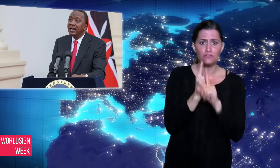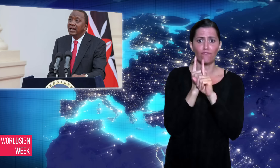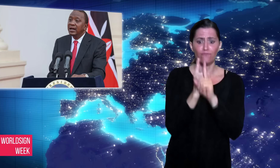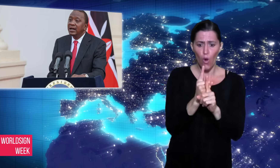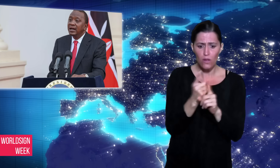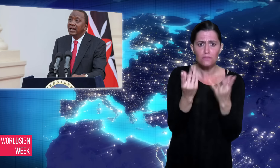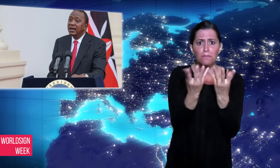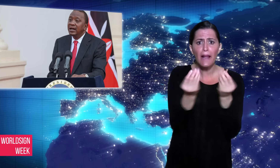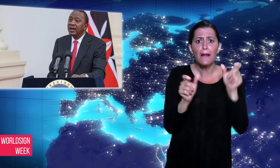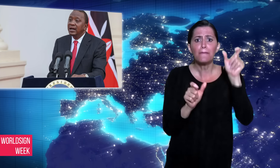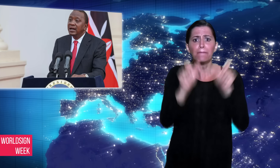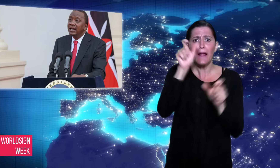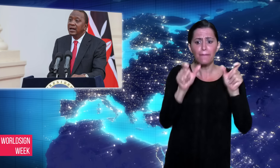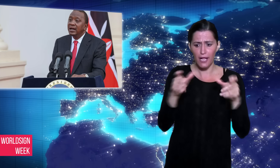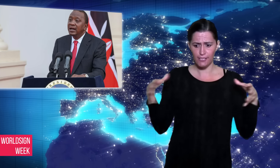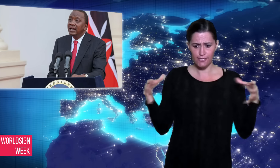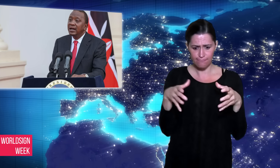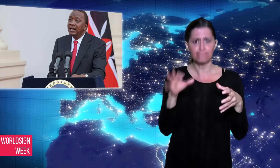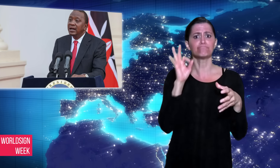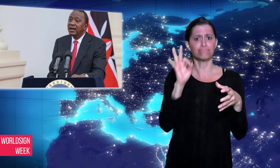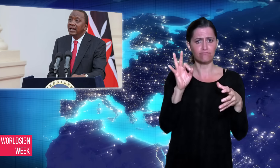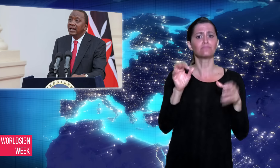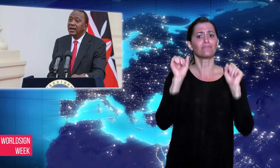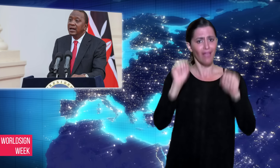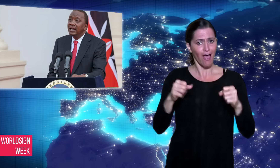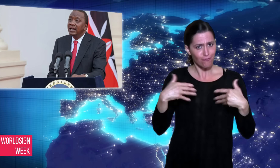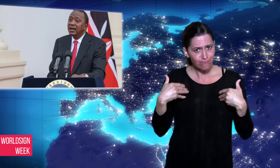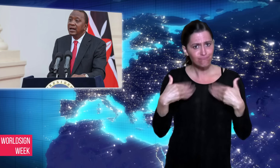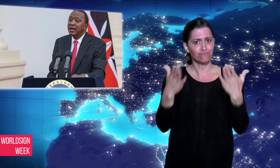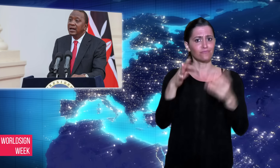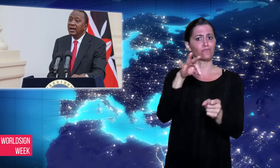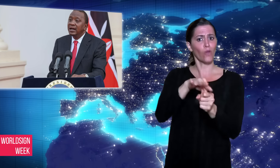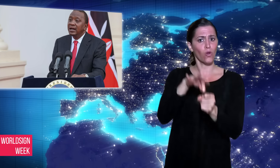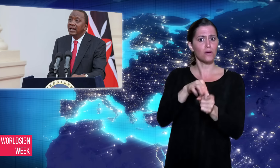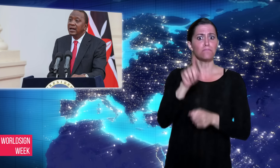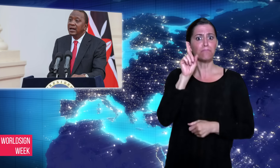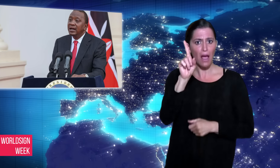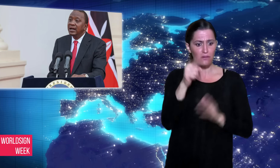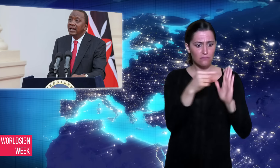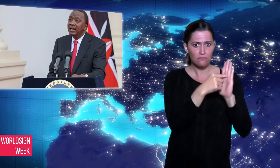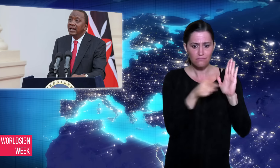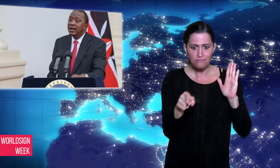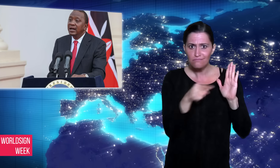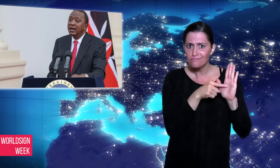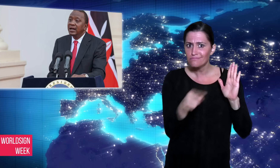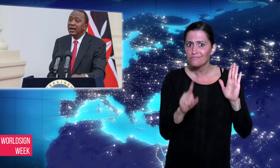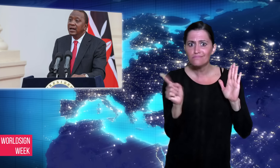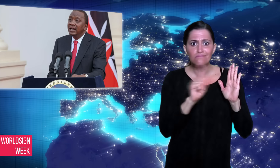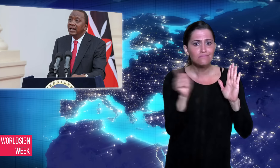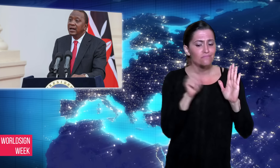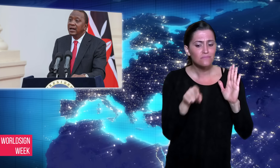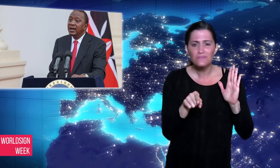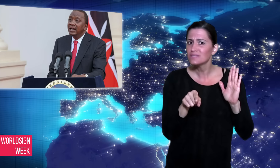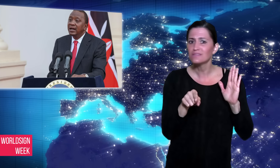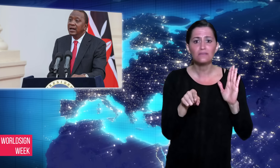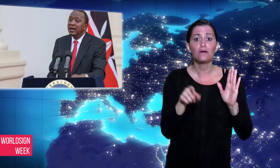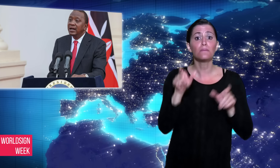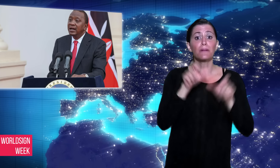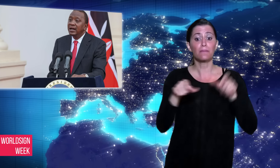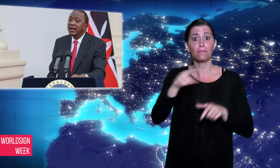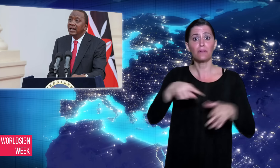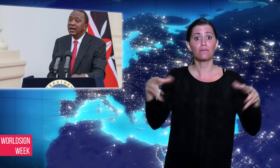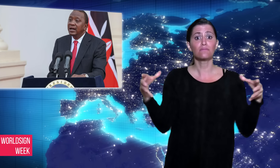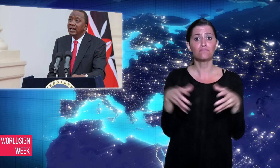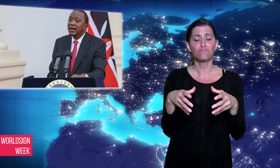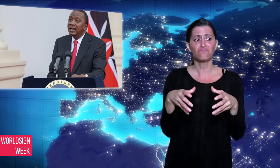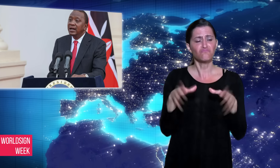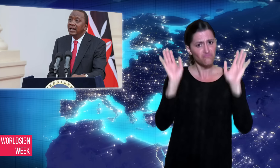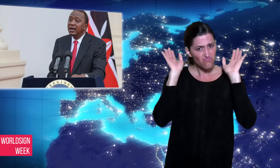despite not meeting the quorum. The